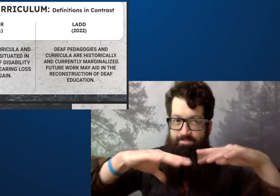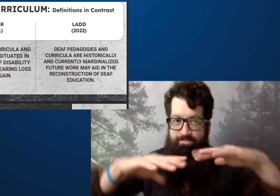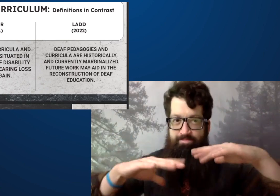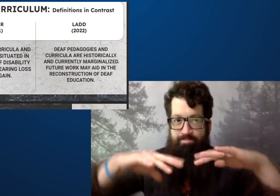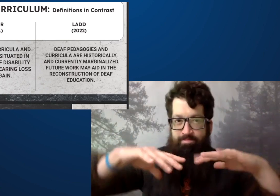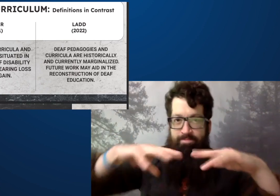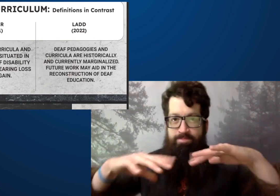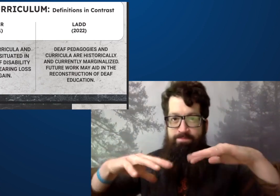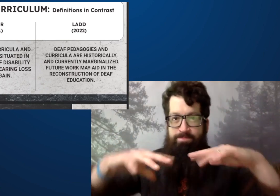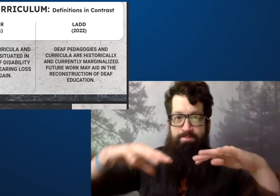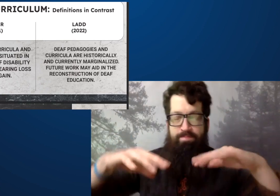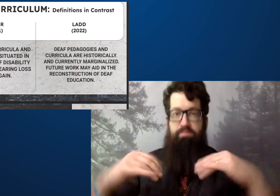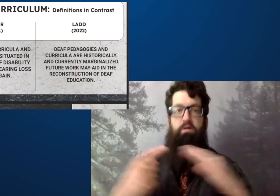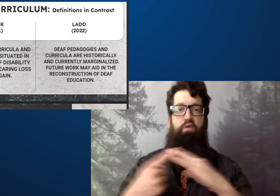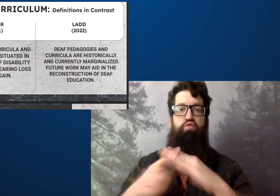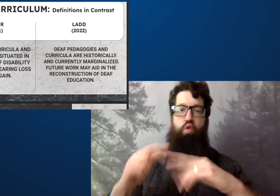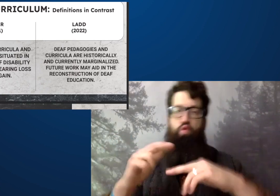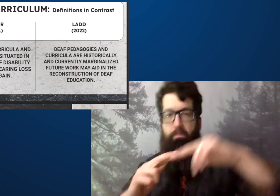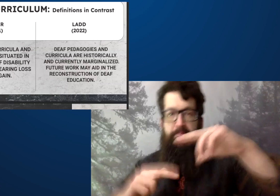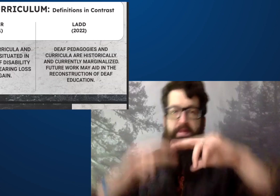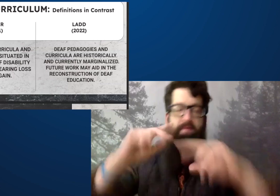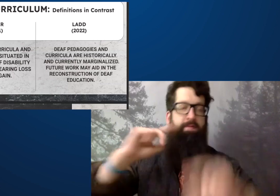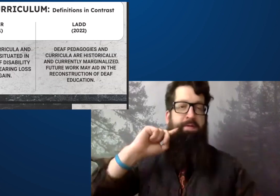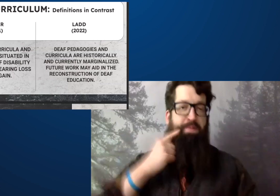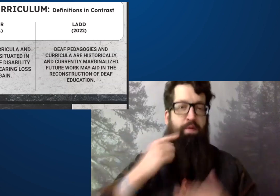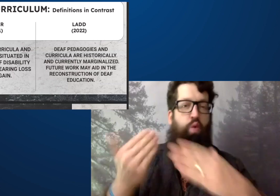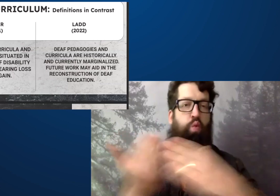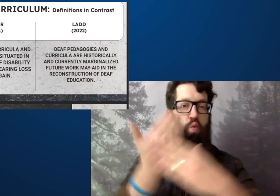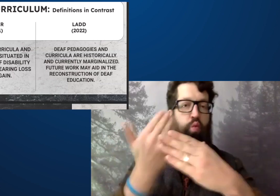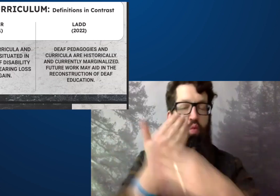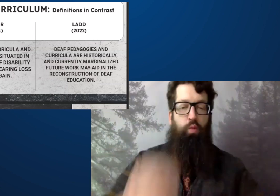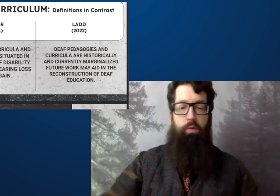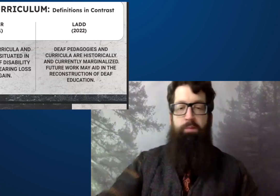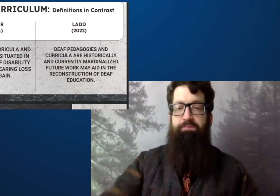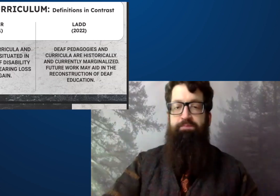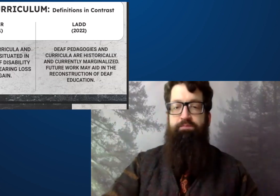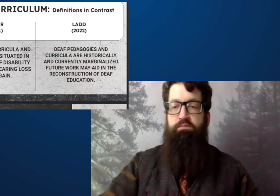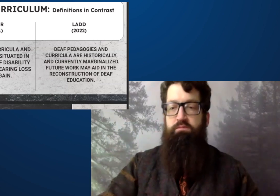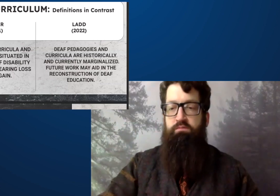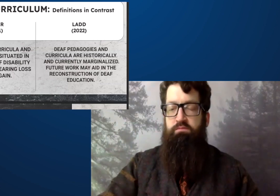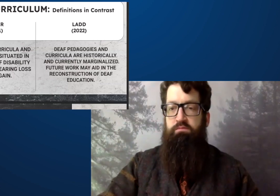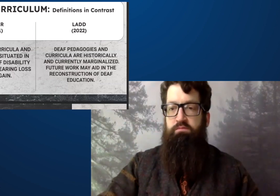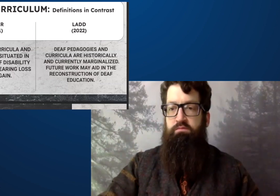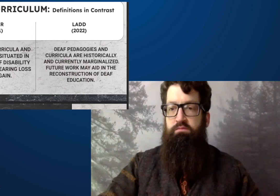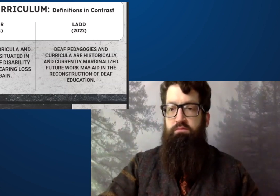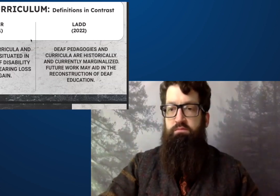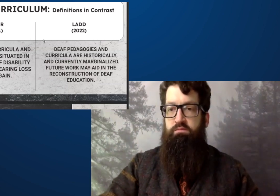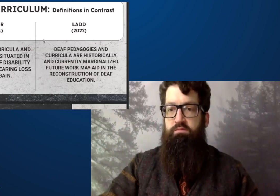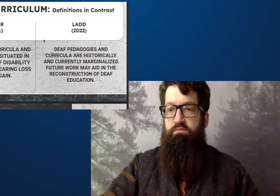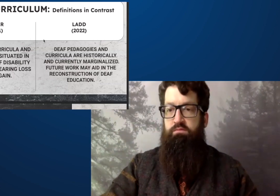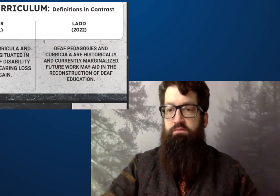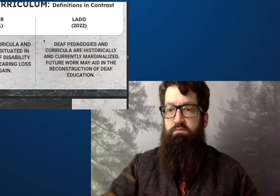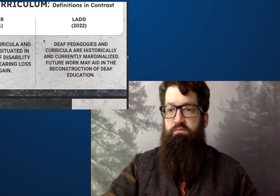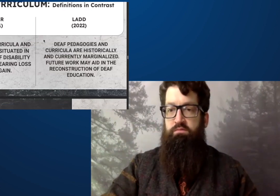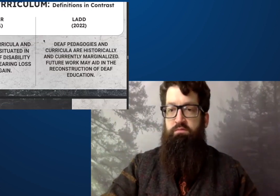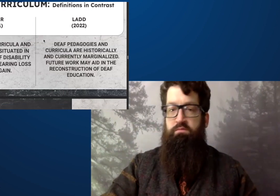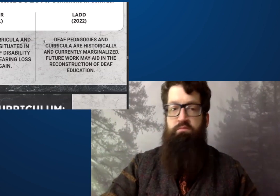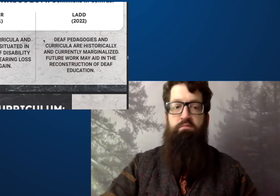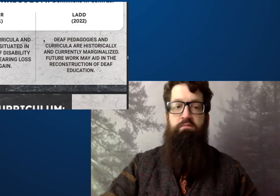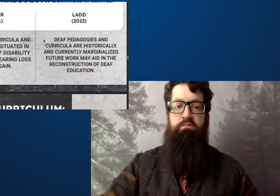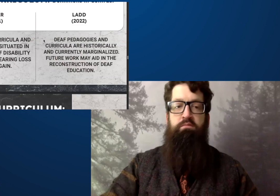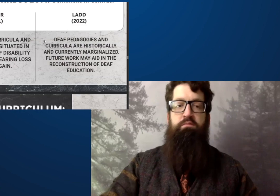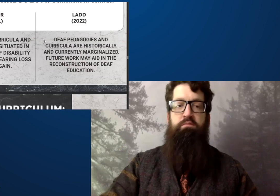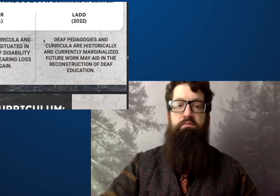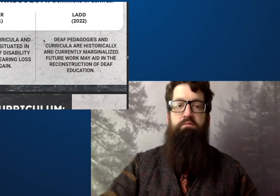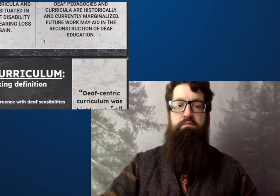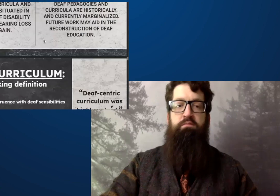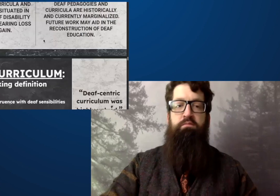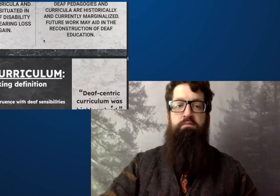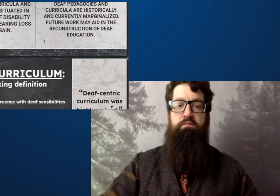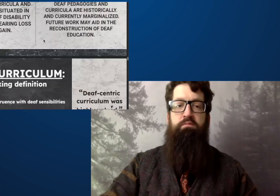And so things are changing and developing and beginning to develop new ways.